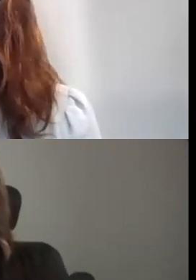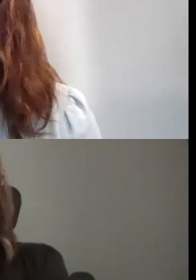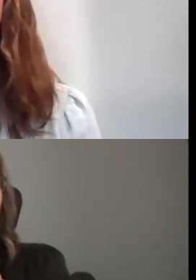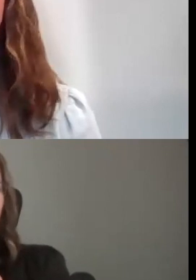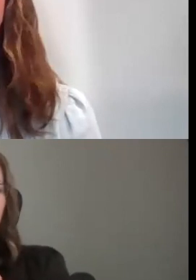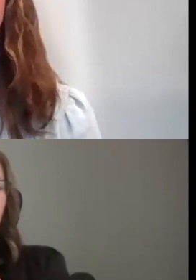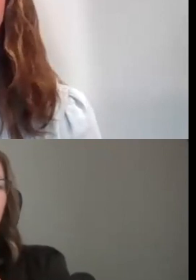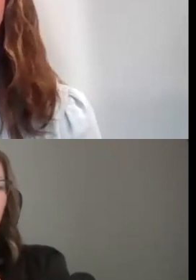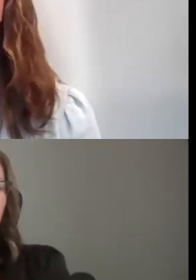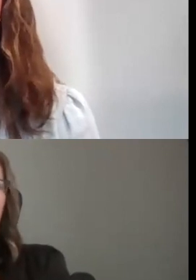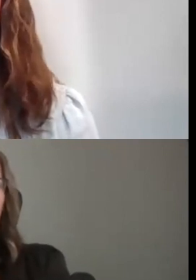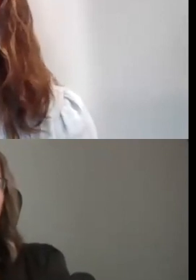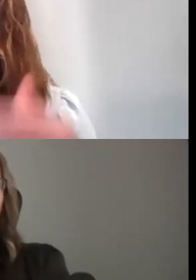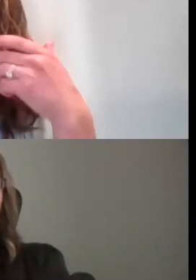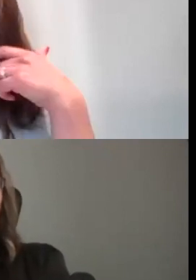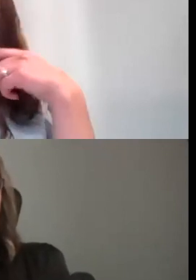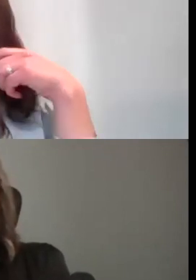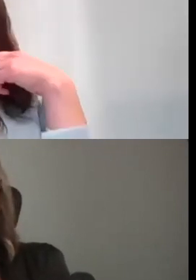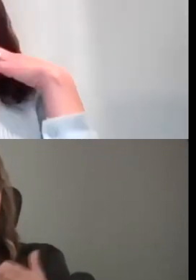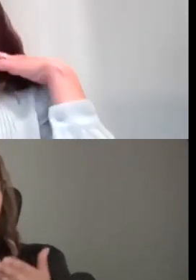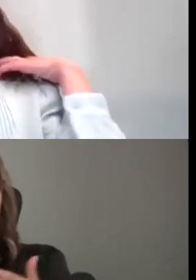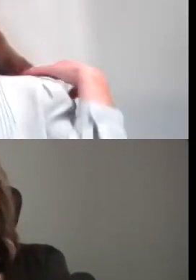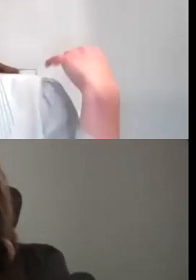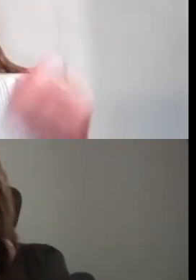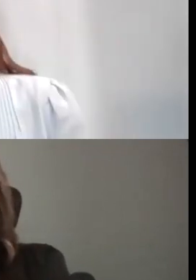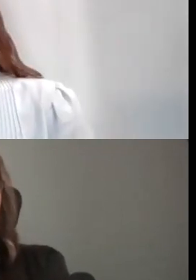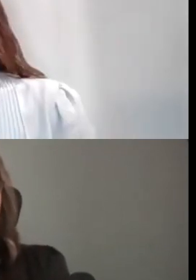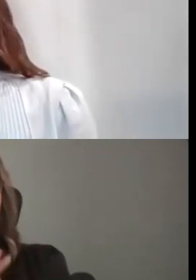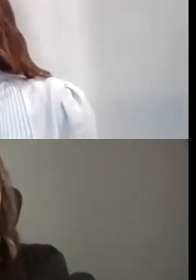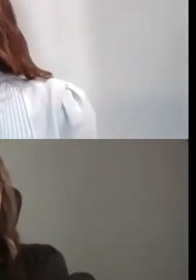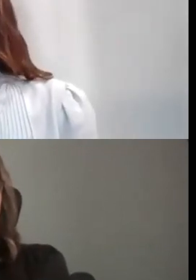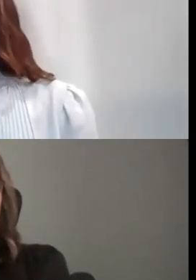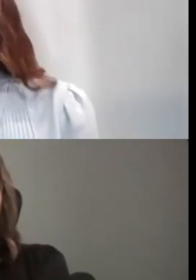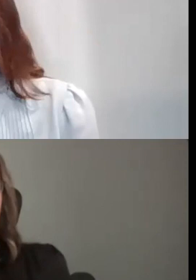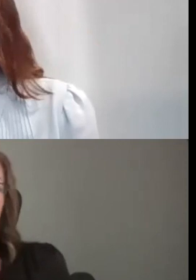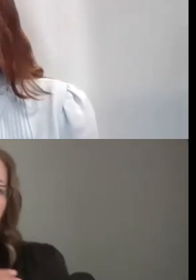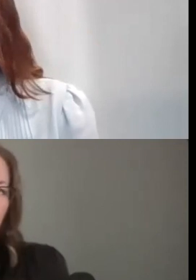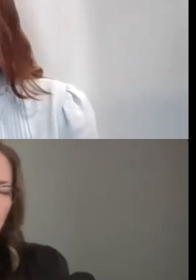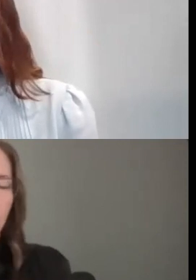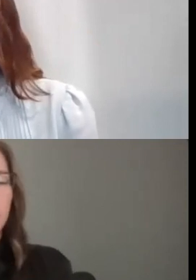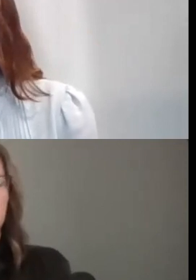SO YOU CAN CHECK ON OUR WEBSITE FOR THE FULL LIST. BUT, YEAH, SO MANY DIFFERENT TYPES OF PROJECTS.